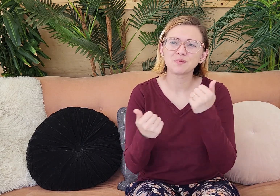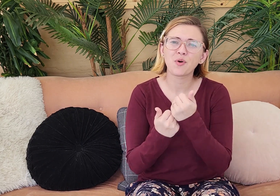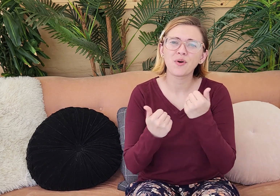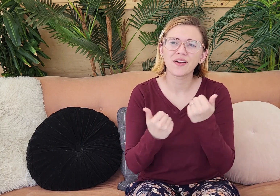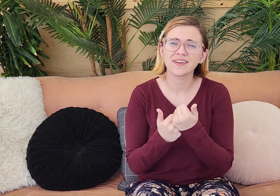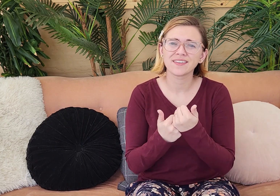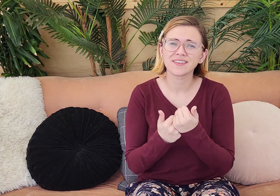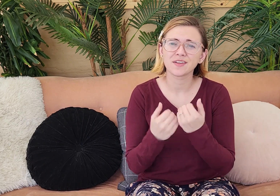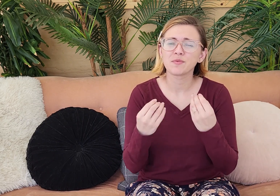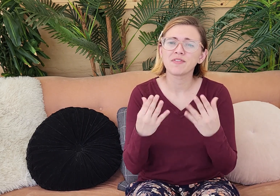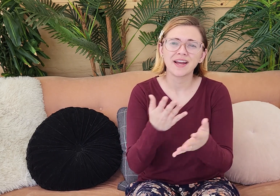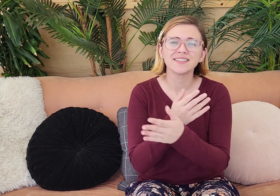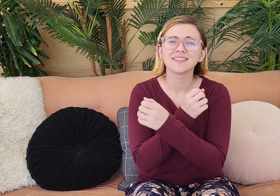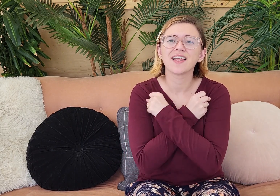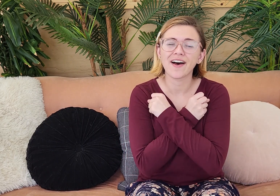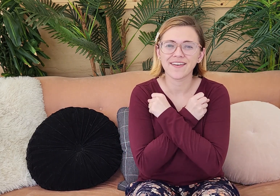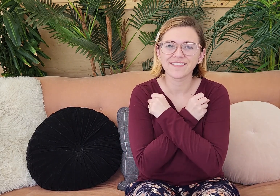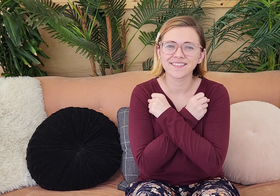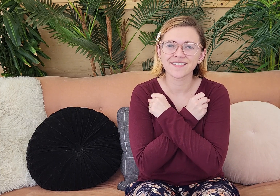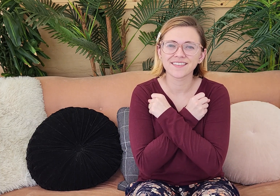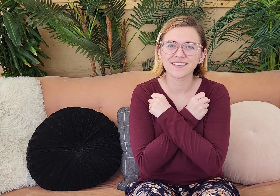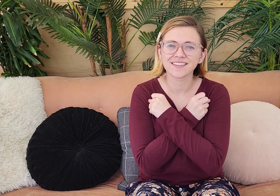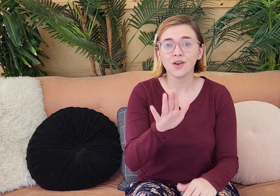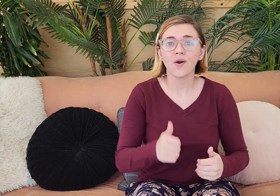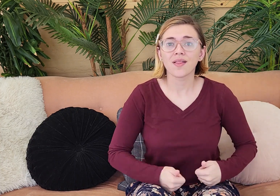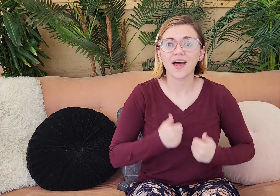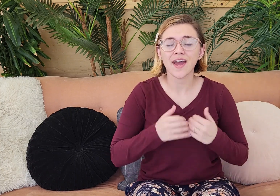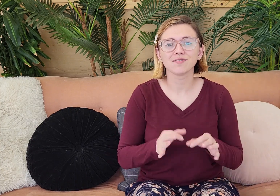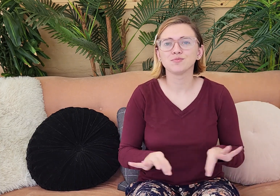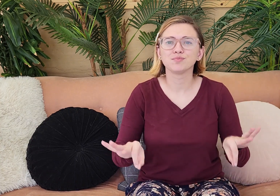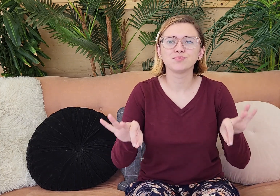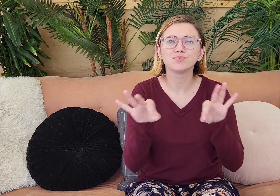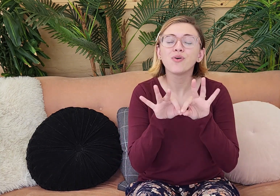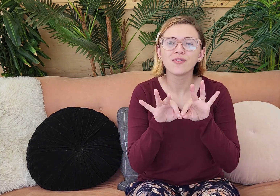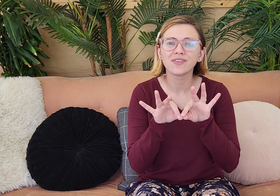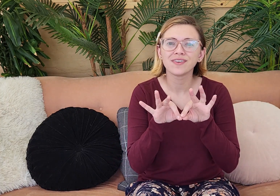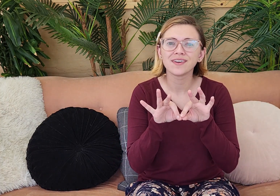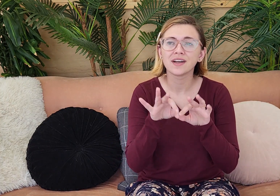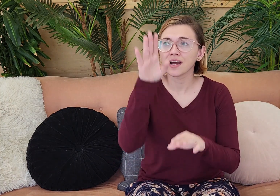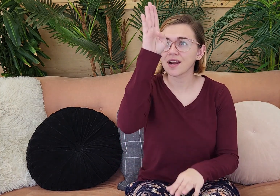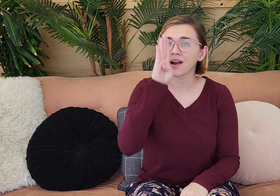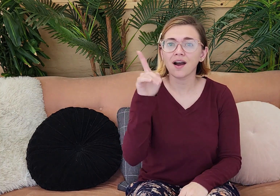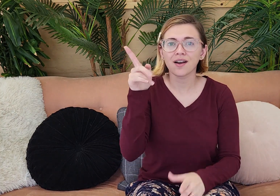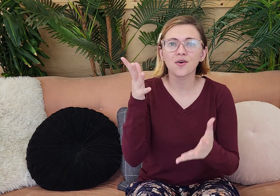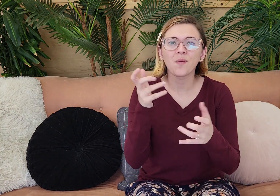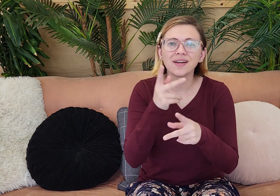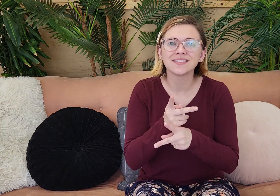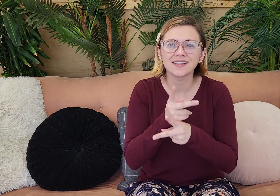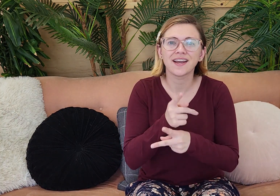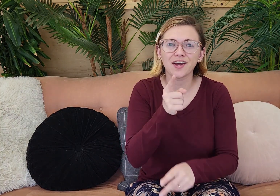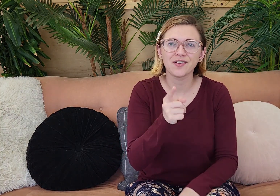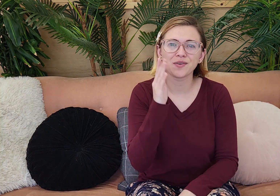provides support and provides love. Your life is important. God wants to take